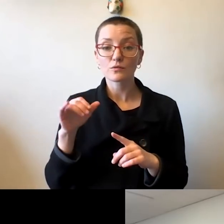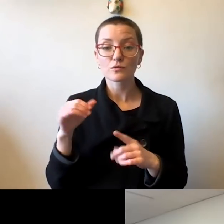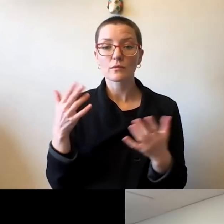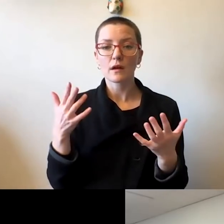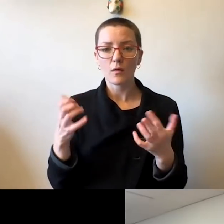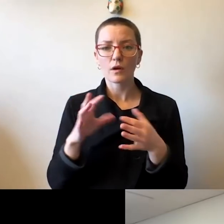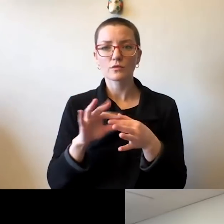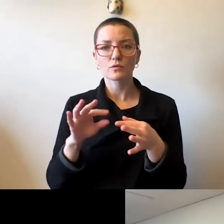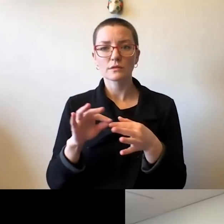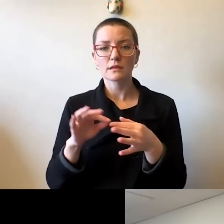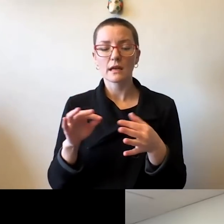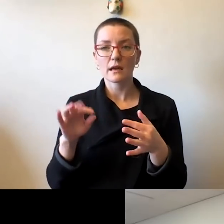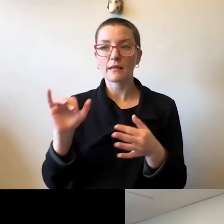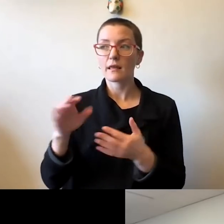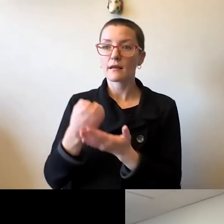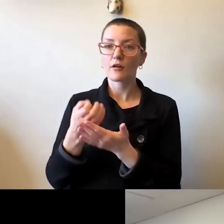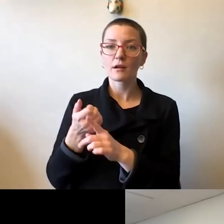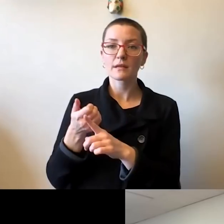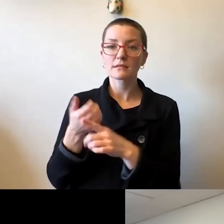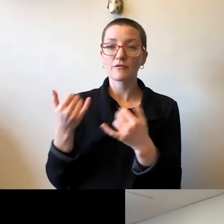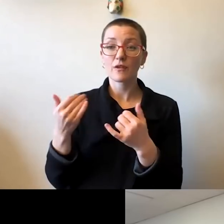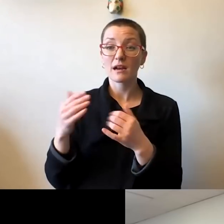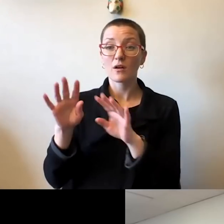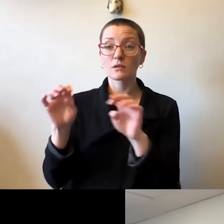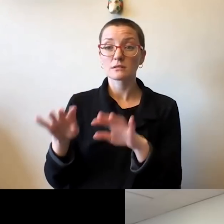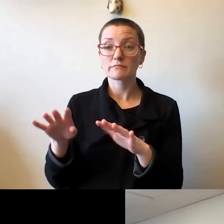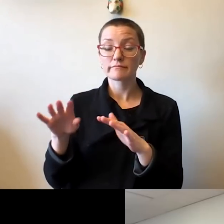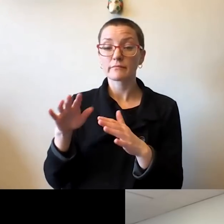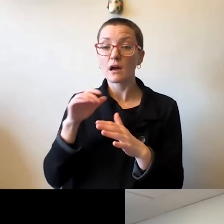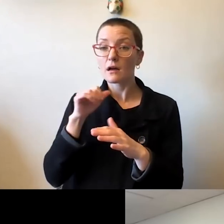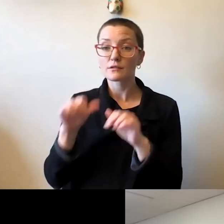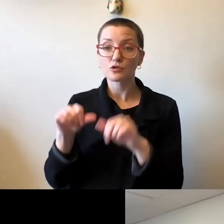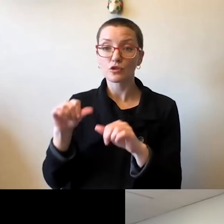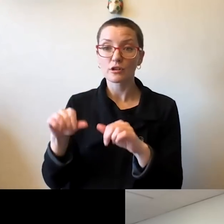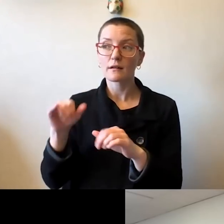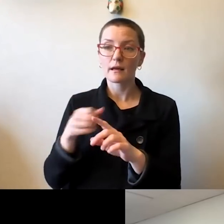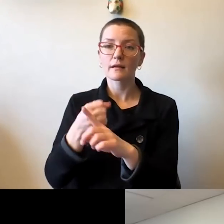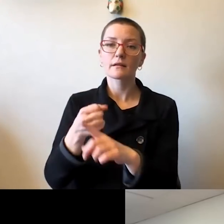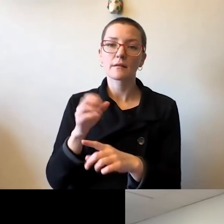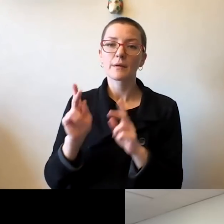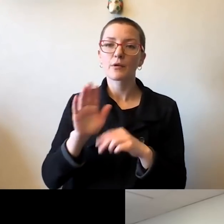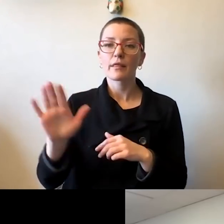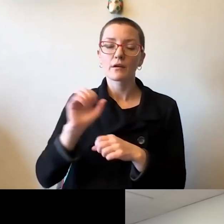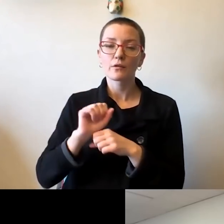of the economy influences people's livelihoods and the ability of families